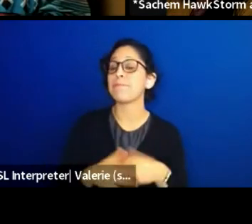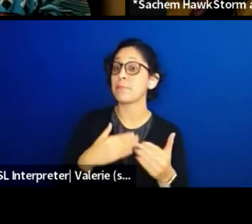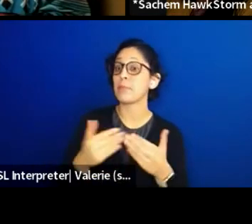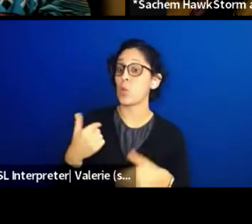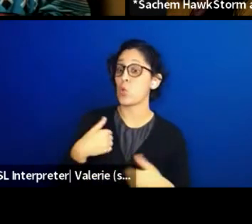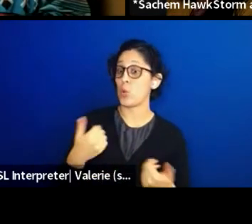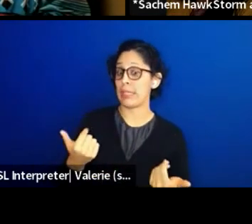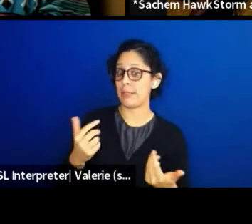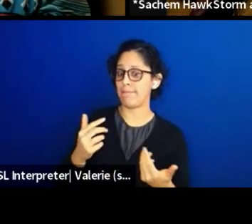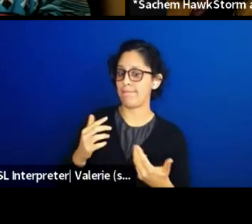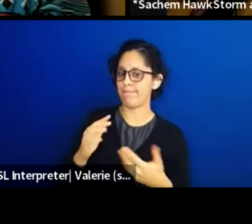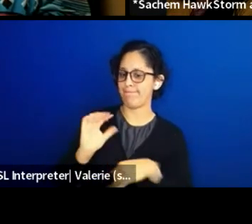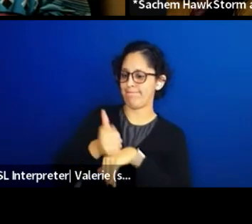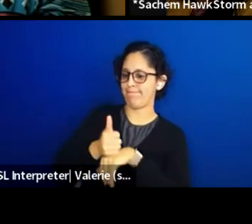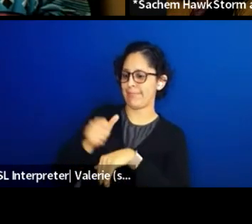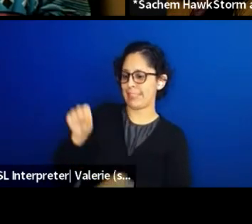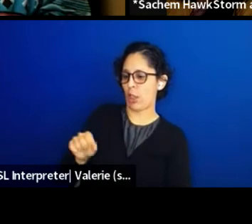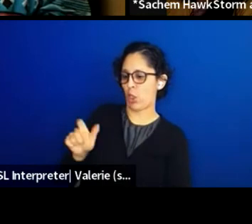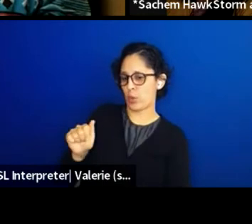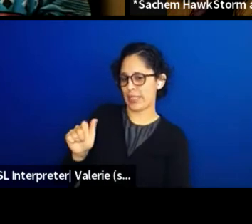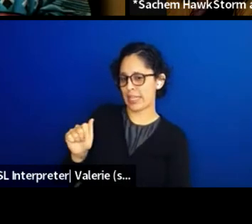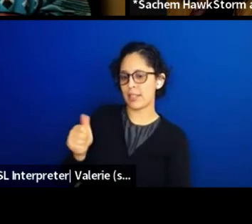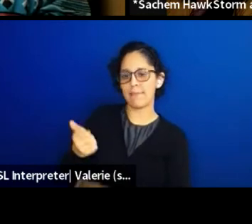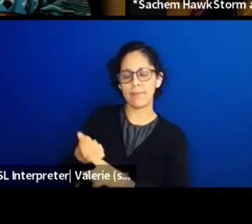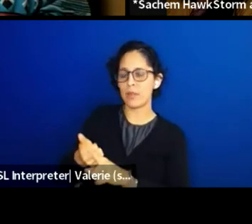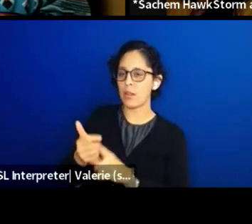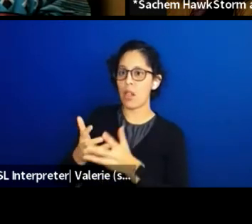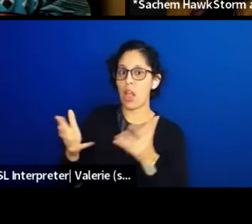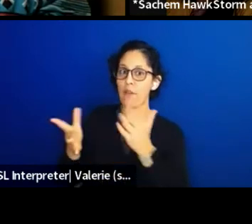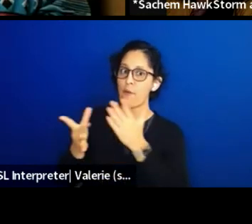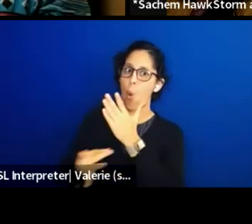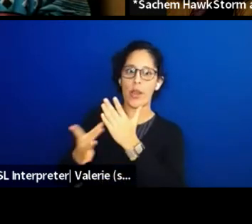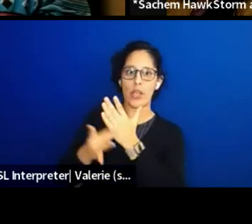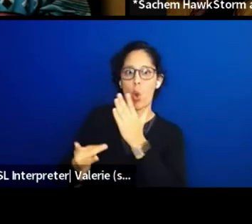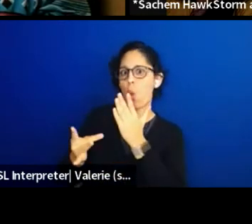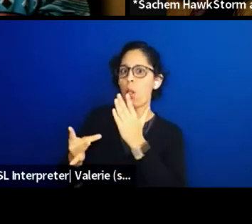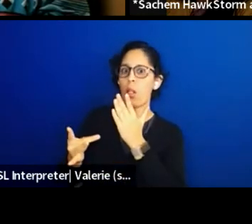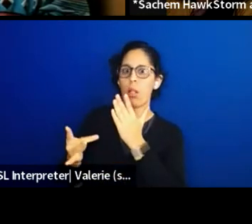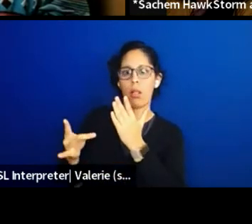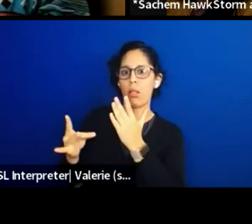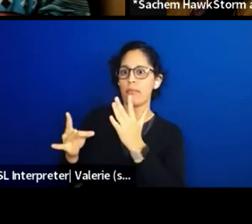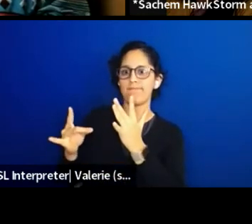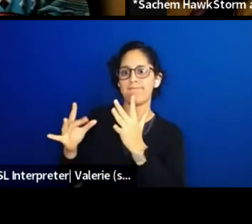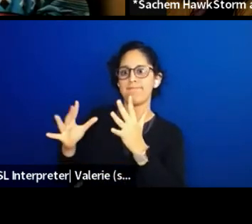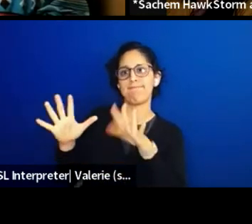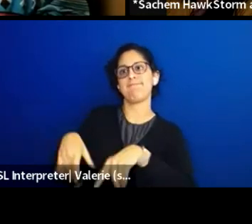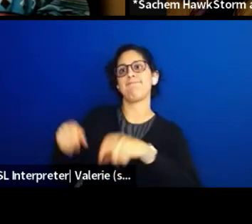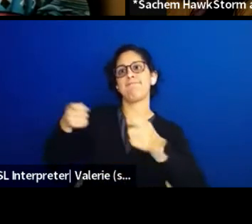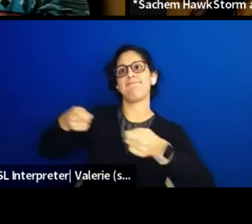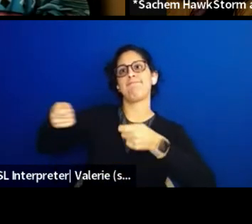and in South Louisiana, it's a really oil-soaked place. Like on a lot of people work for the industry or their family works for the industry.